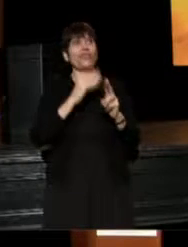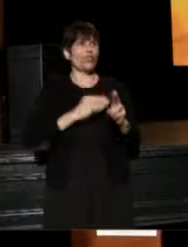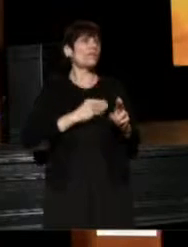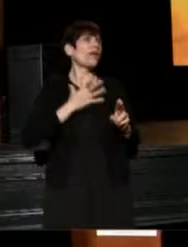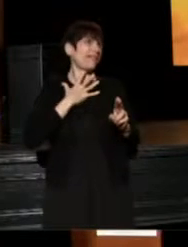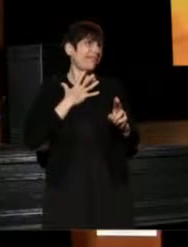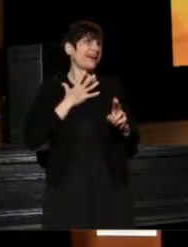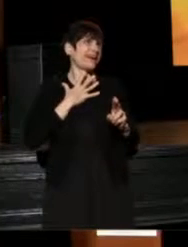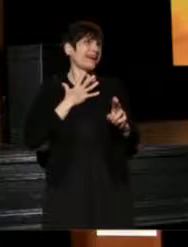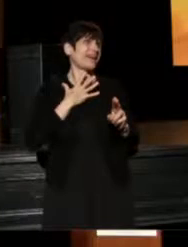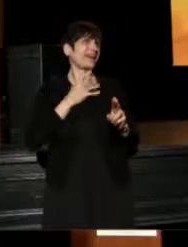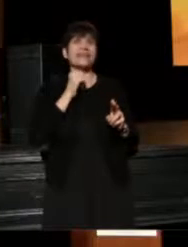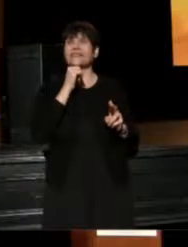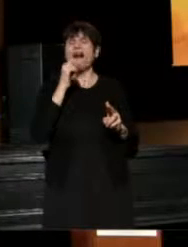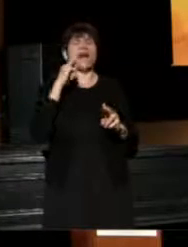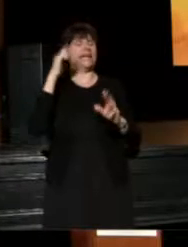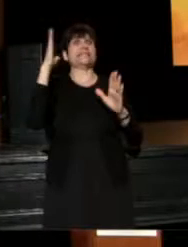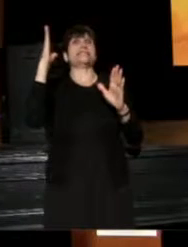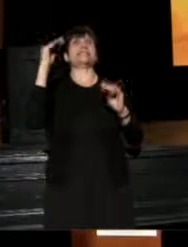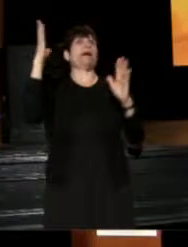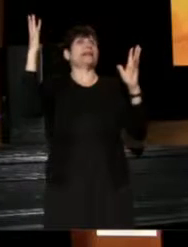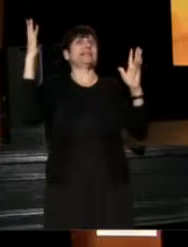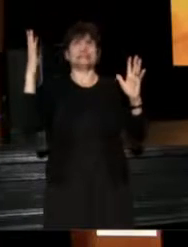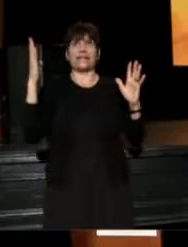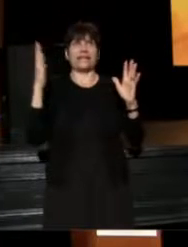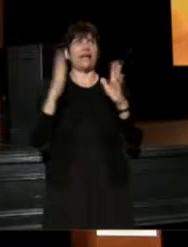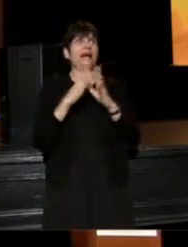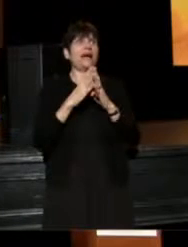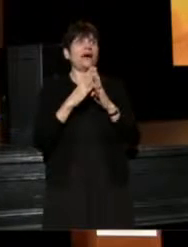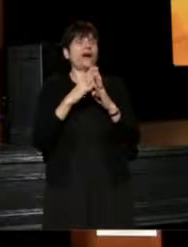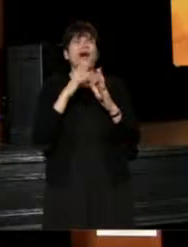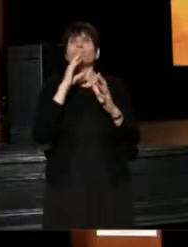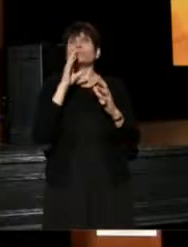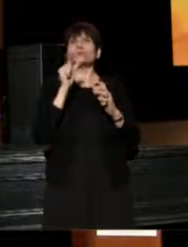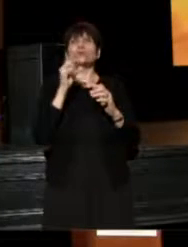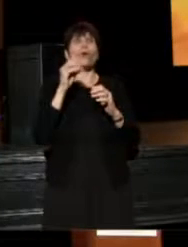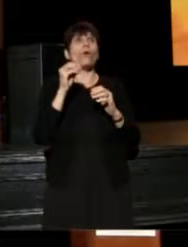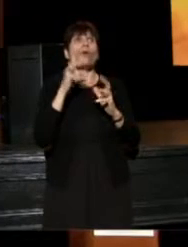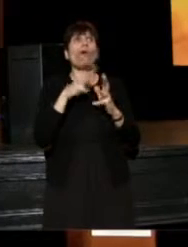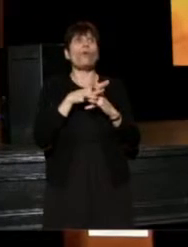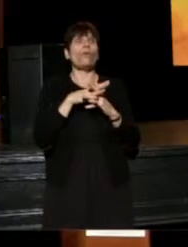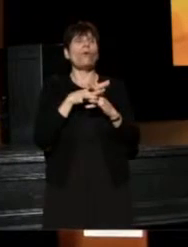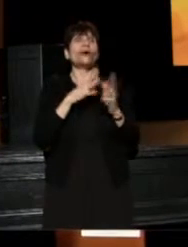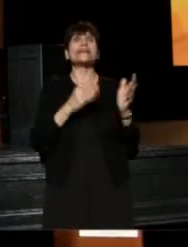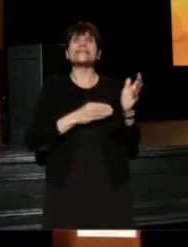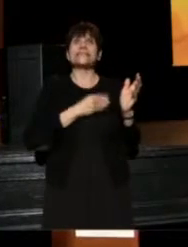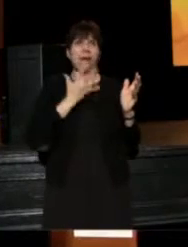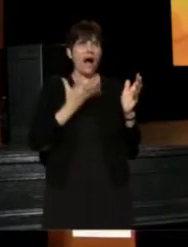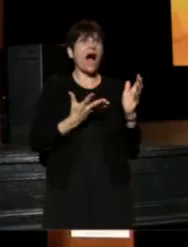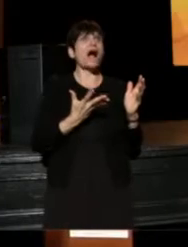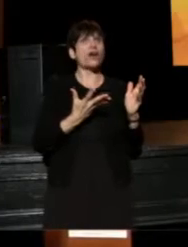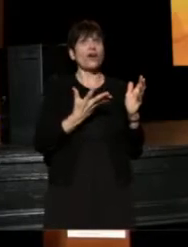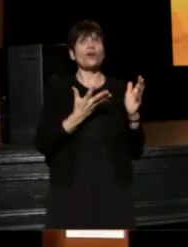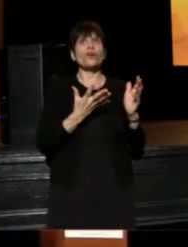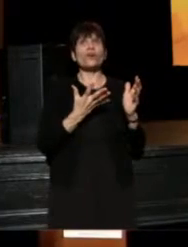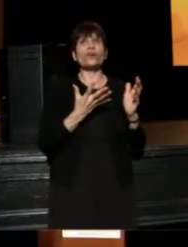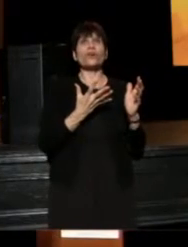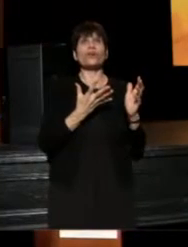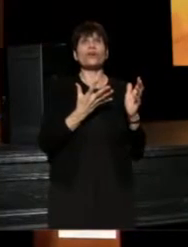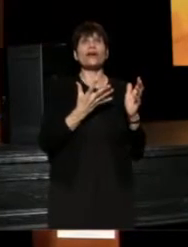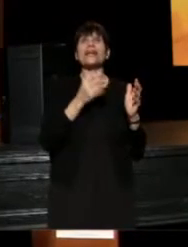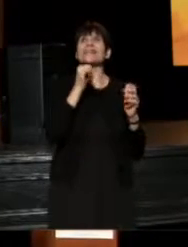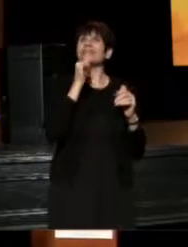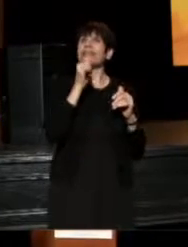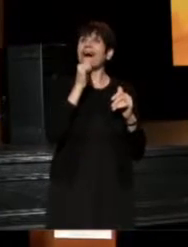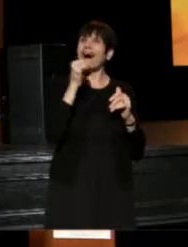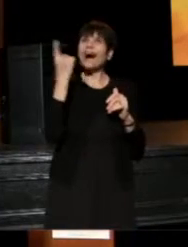It was completely unexpected, and I'm so inspired to not always consider